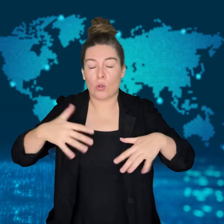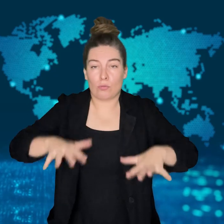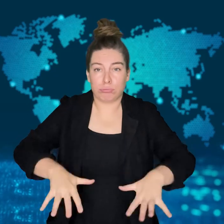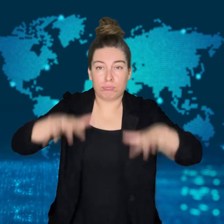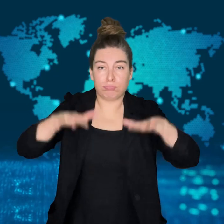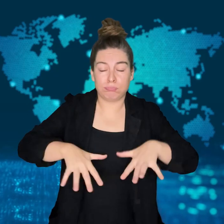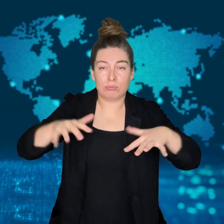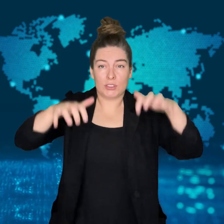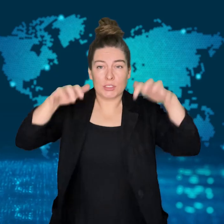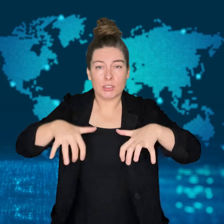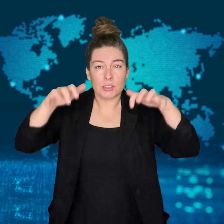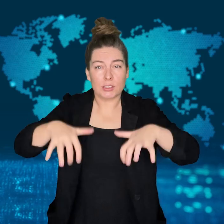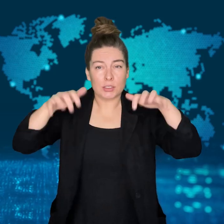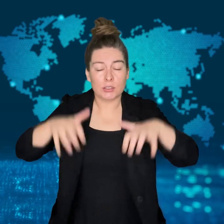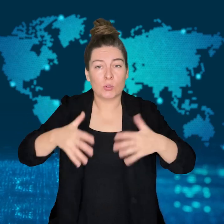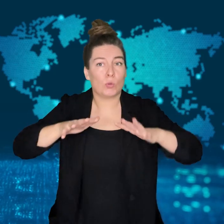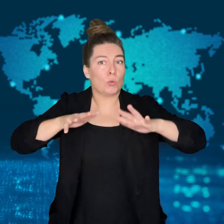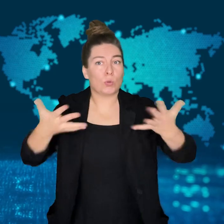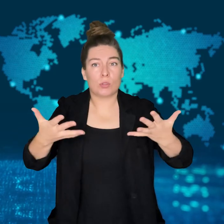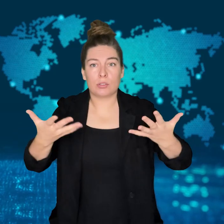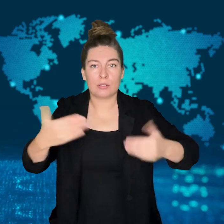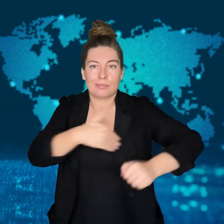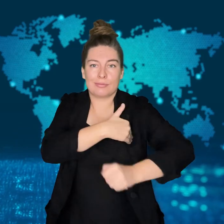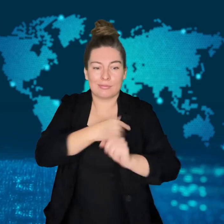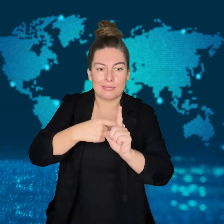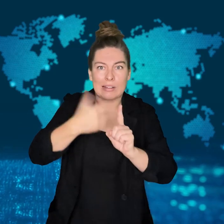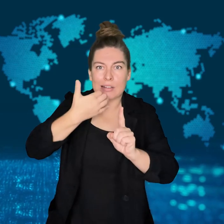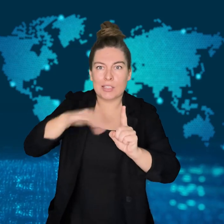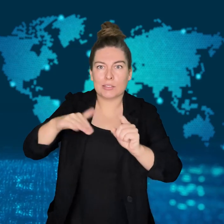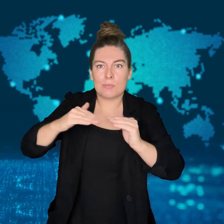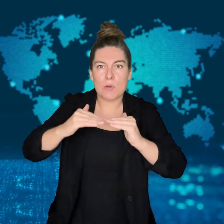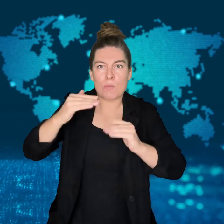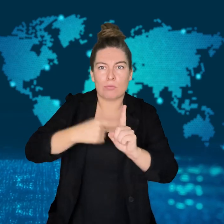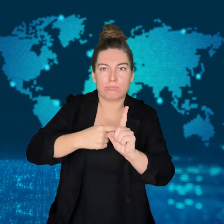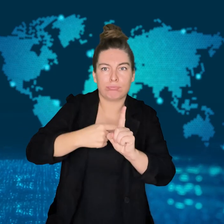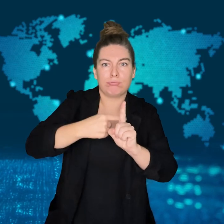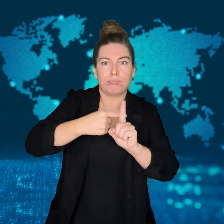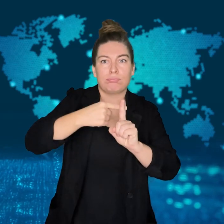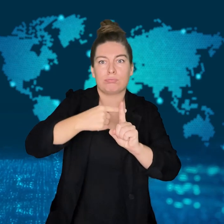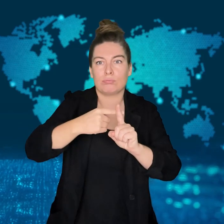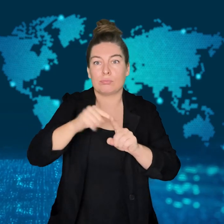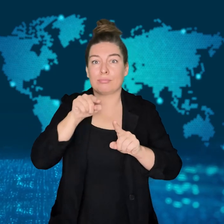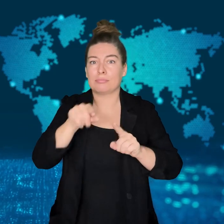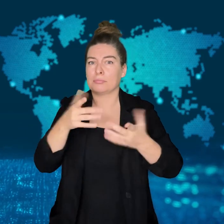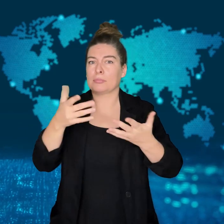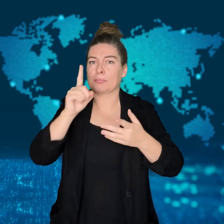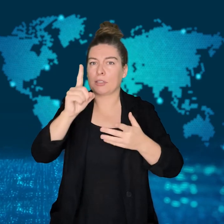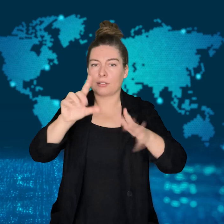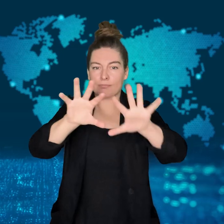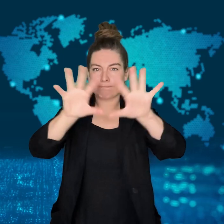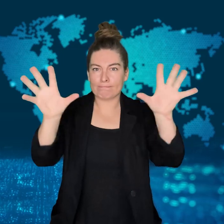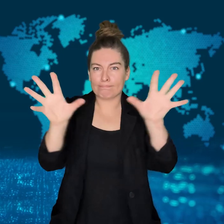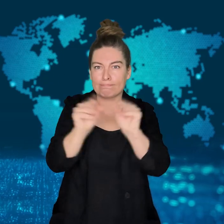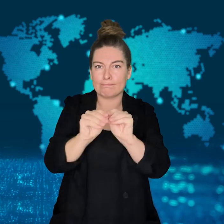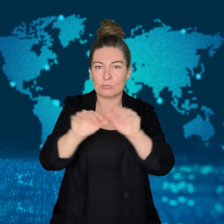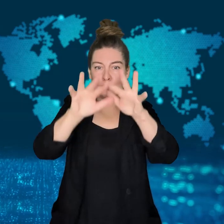in the Pacific Ocean.